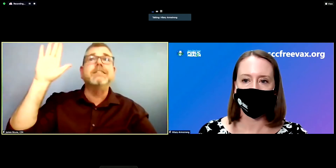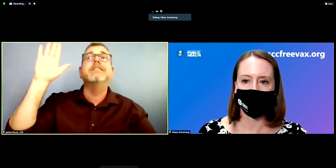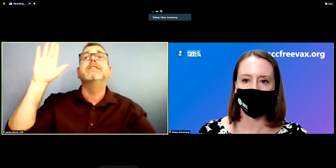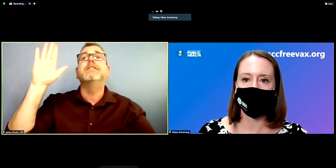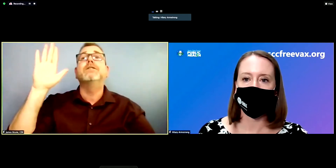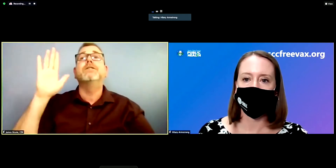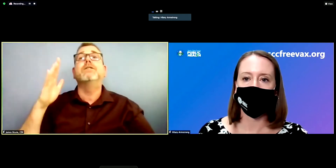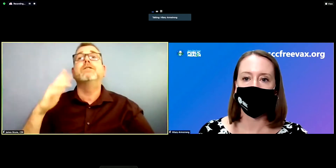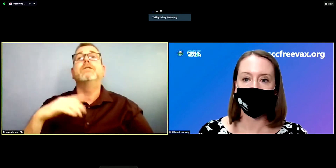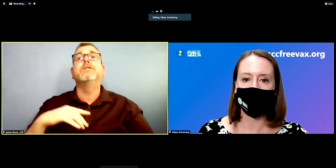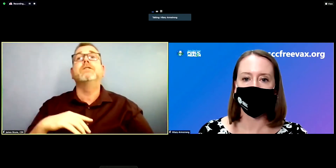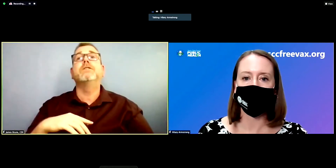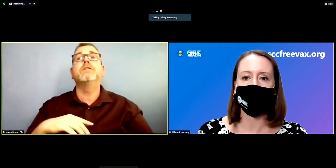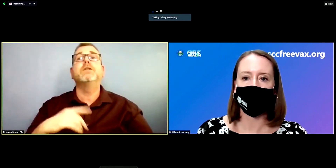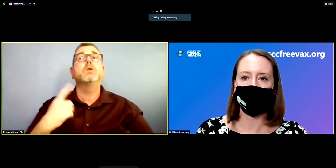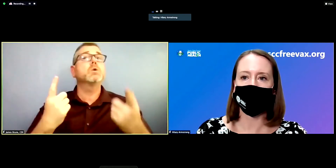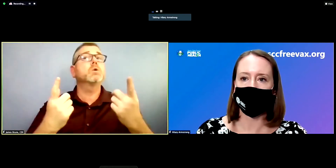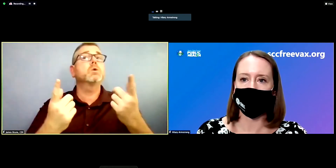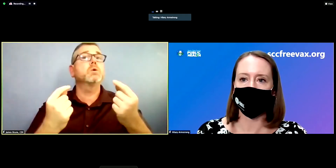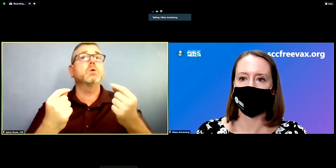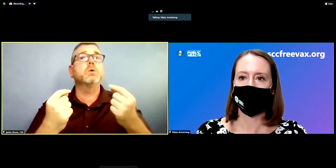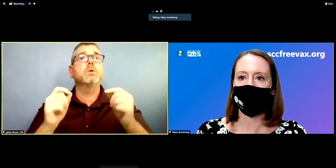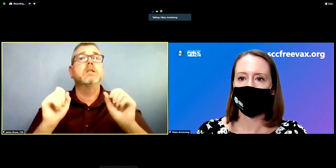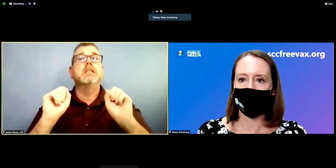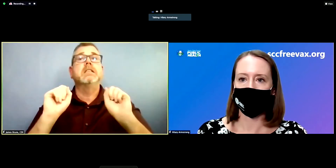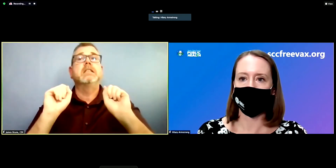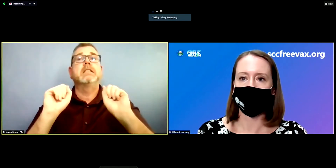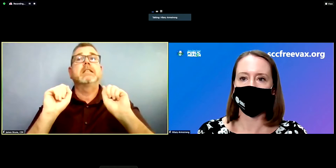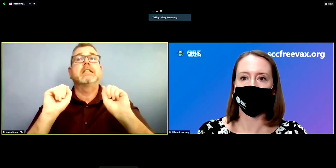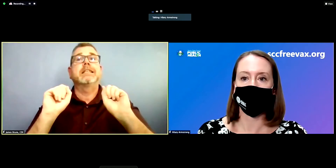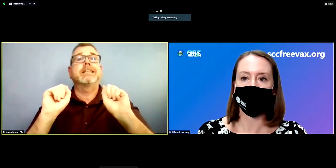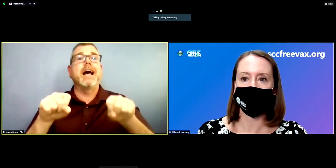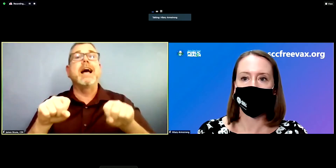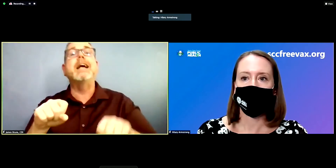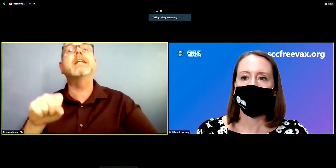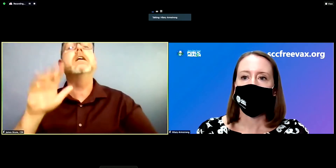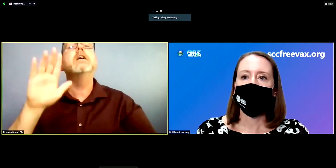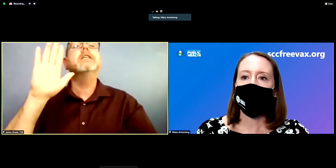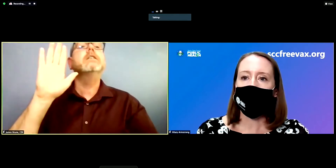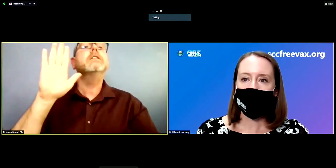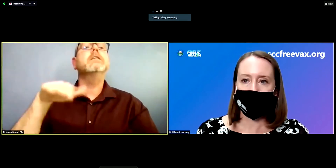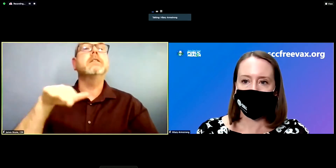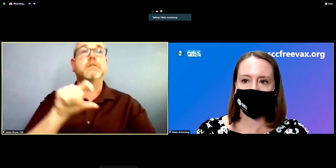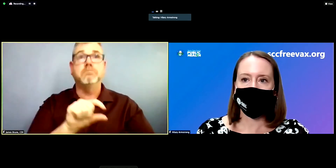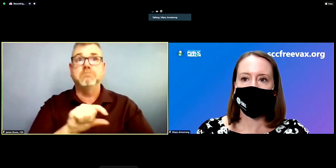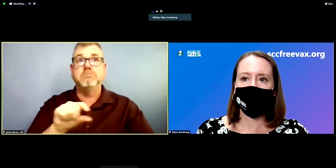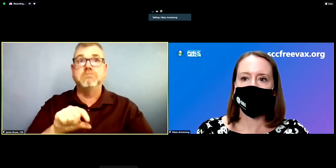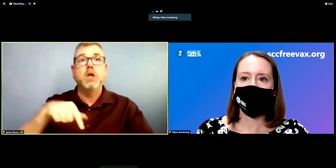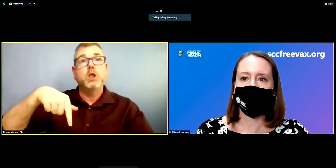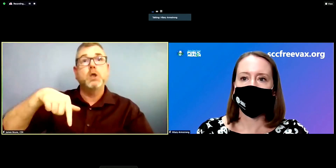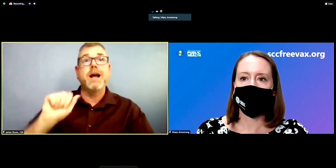i will attempt to call on you. Thank you very much for your patience. With that, i will first go to